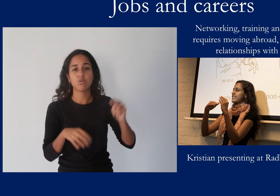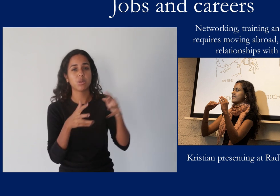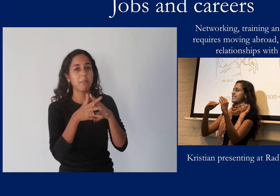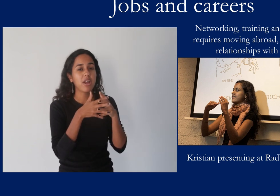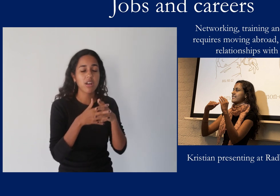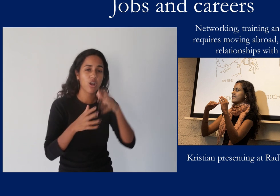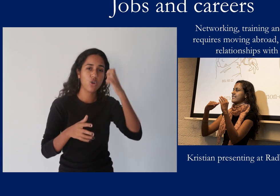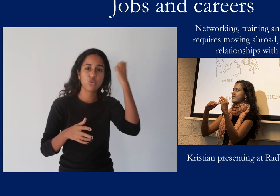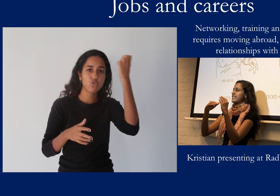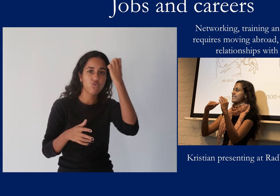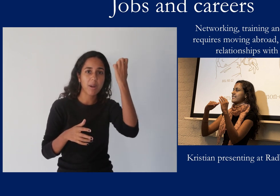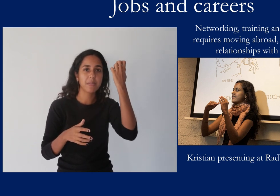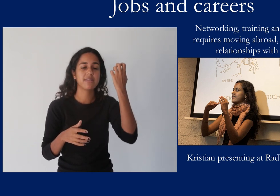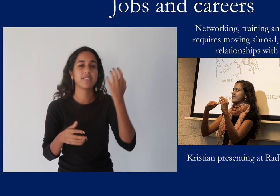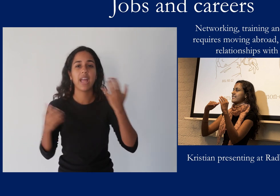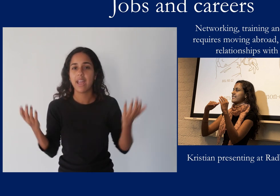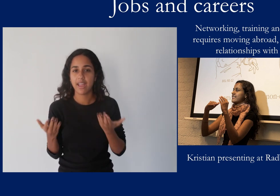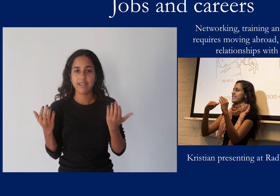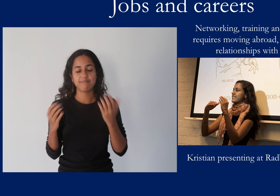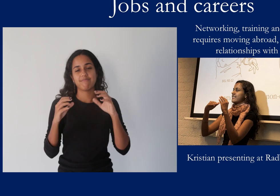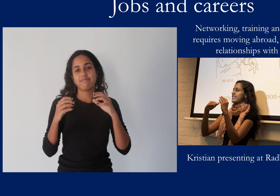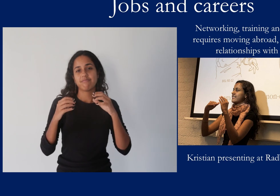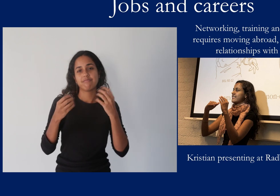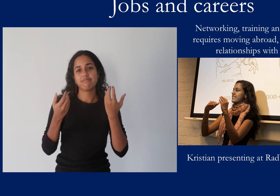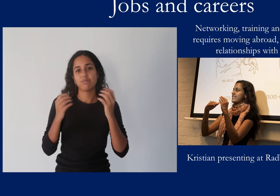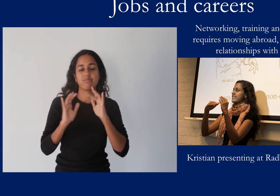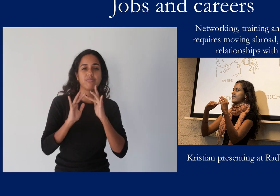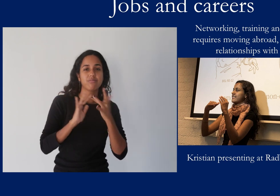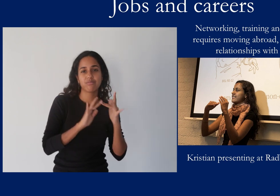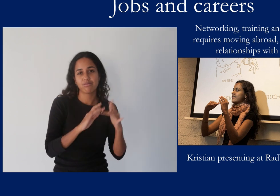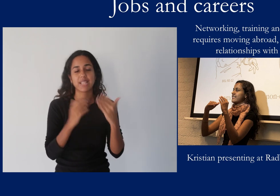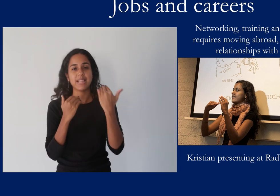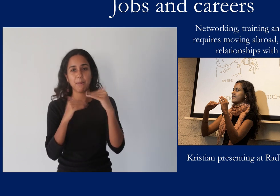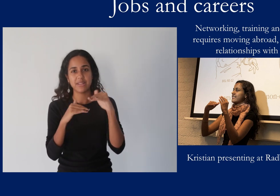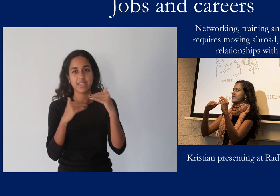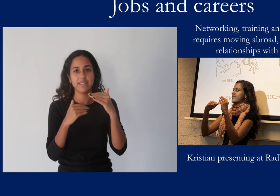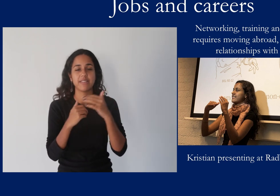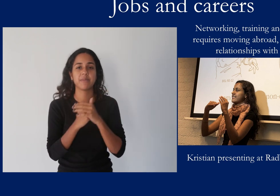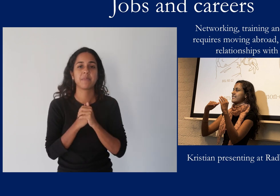such as North America or Europe. Networking opportunities are limited in the Caribbean.